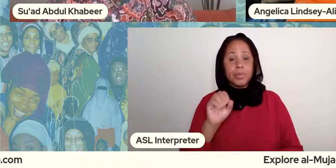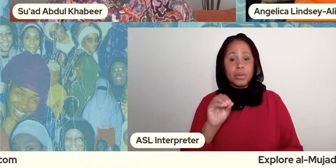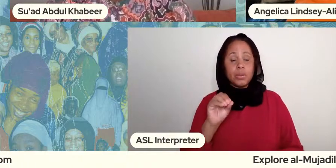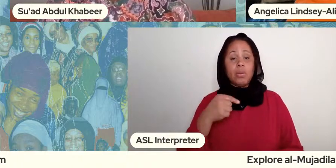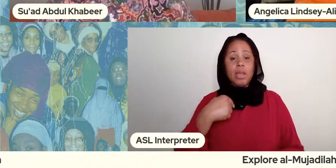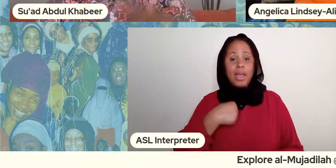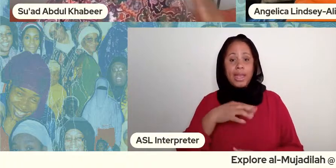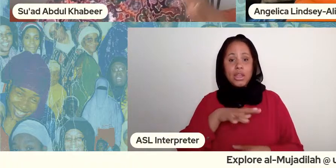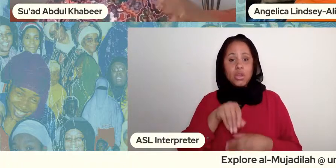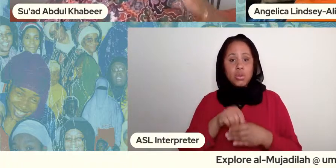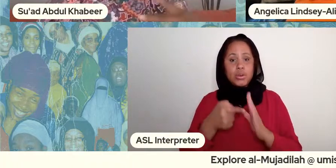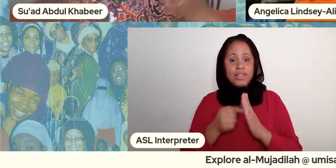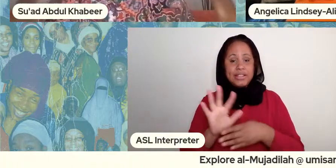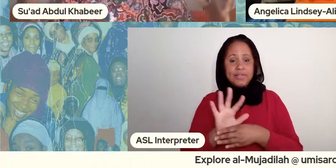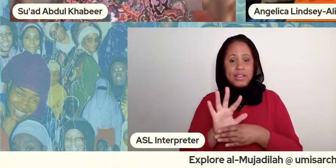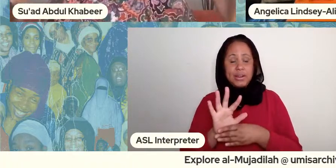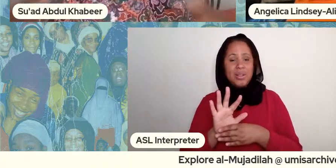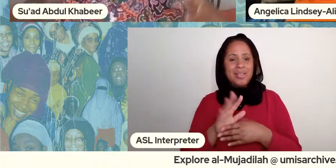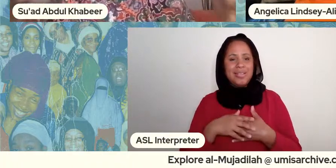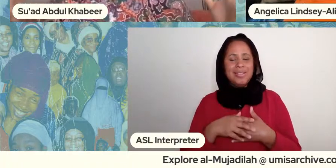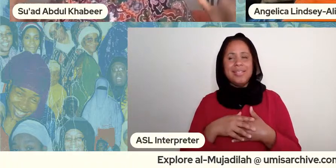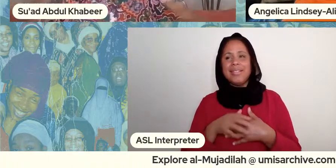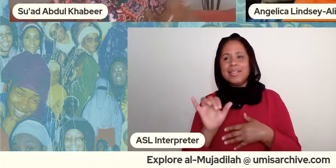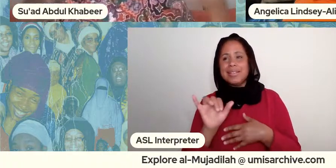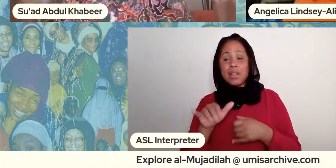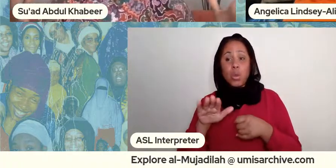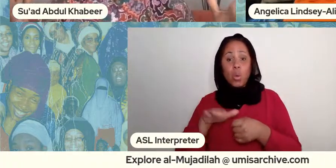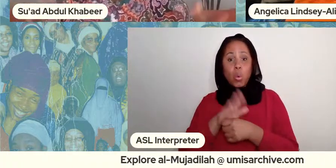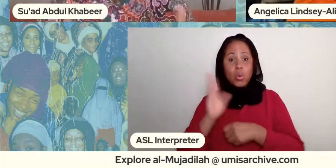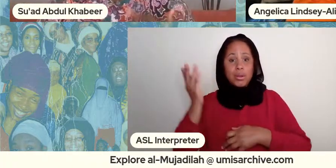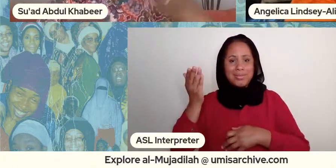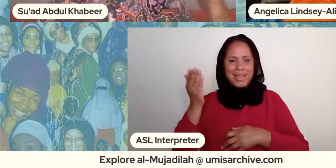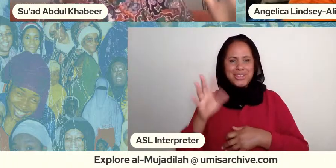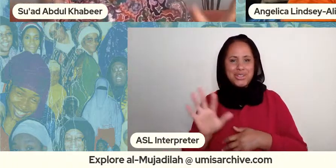clip like it's like the whole the whole lecture is probably 45 minutes and then there's q and a